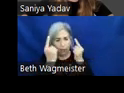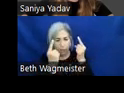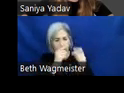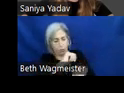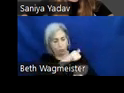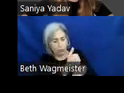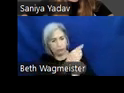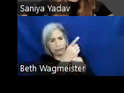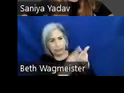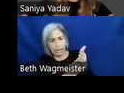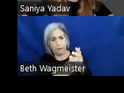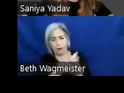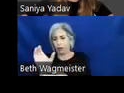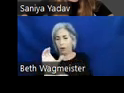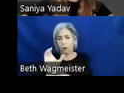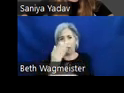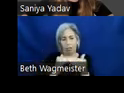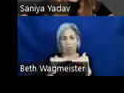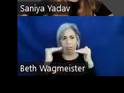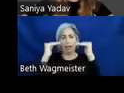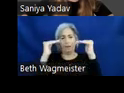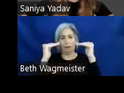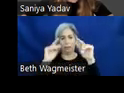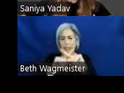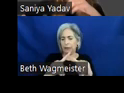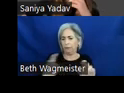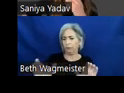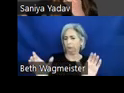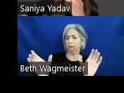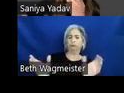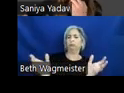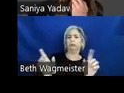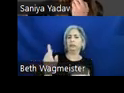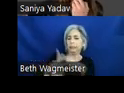at the component level since different types of assistive technologies may be used based